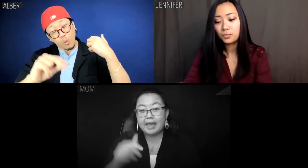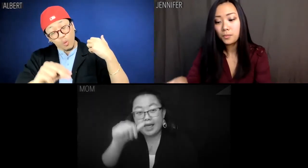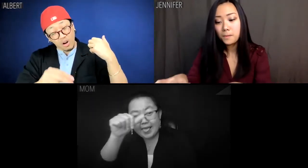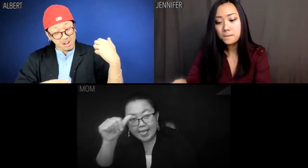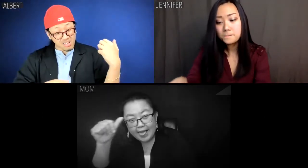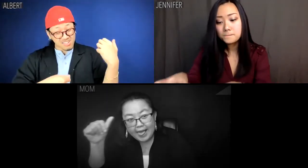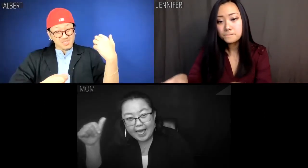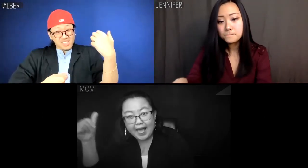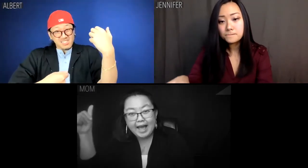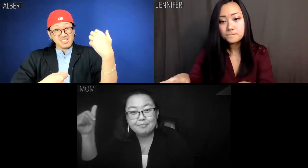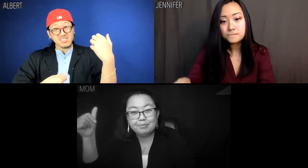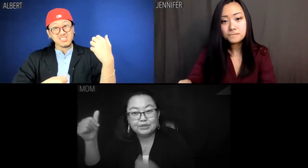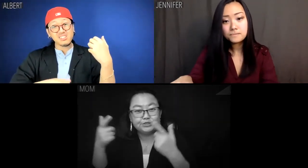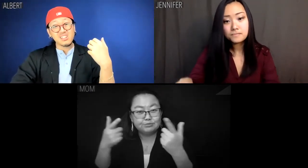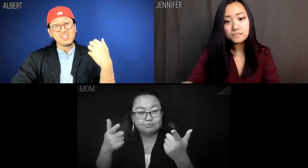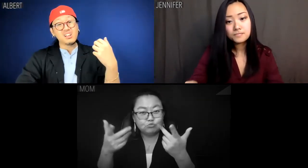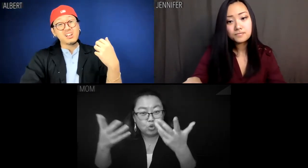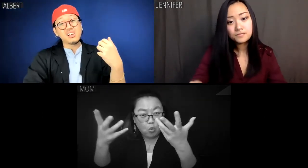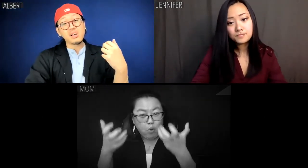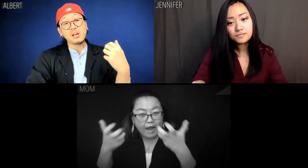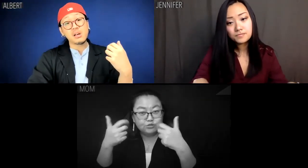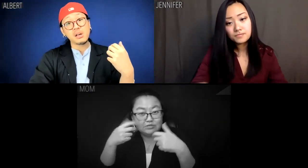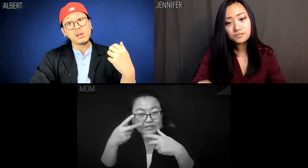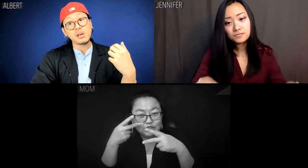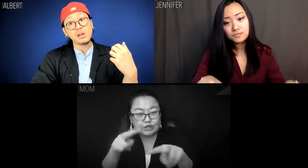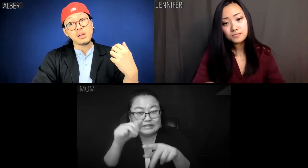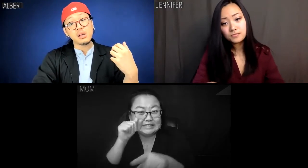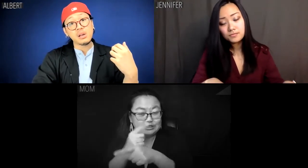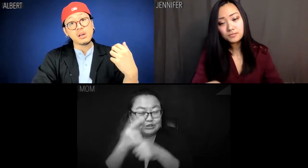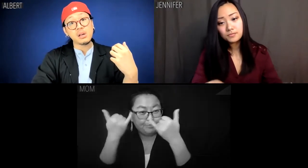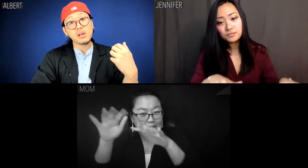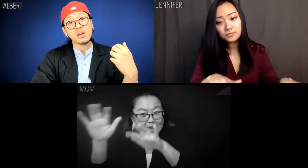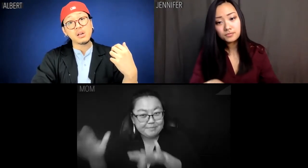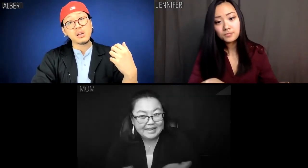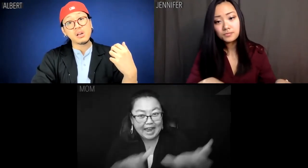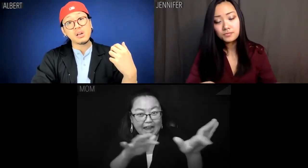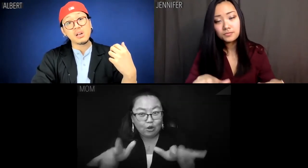Mom: Albert, look how your sister's playing piano?